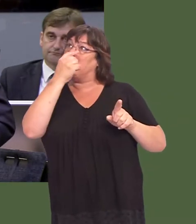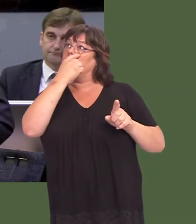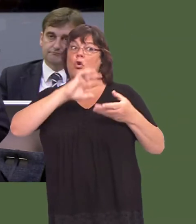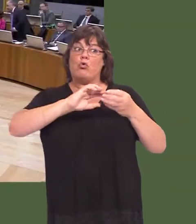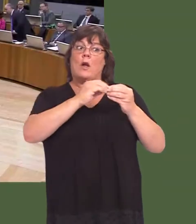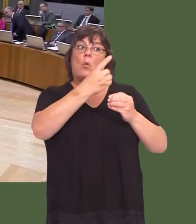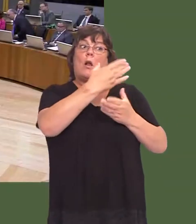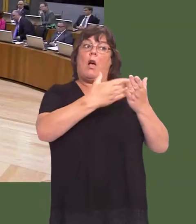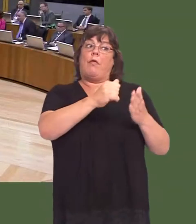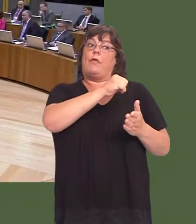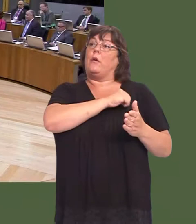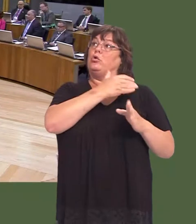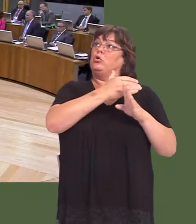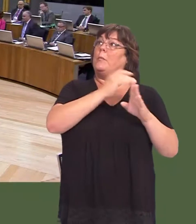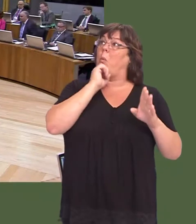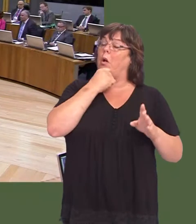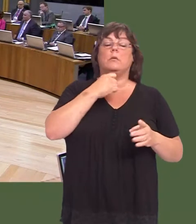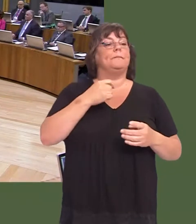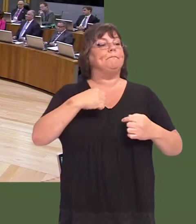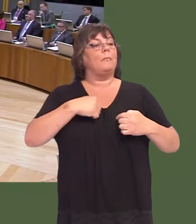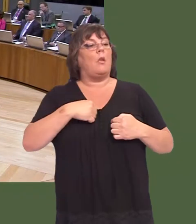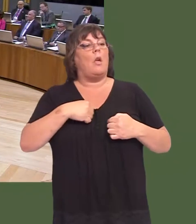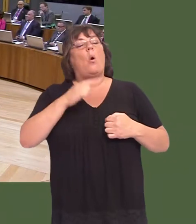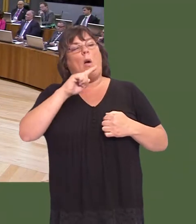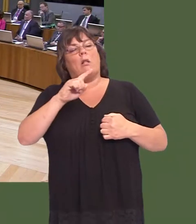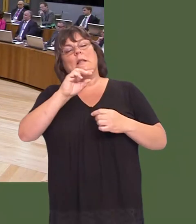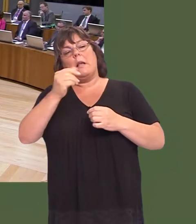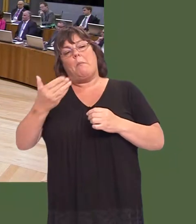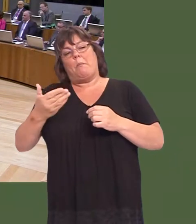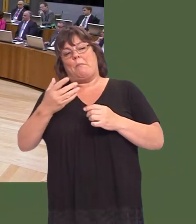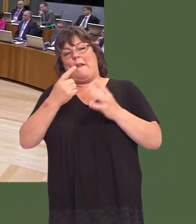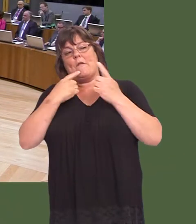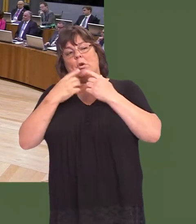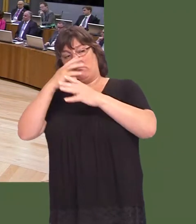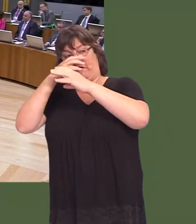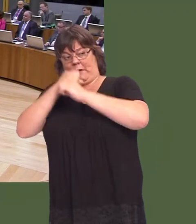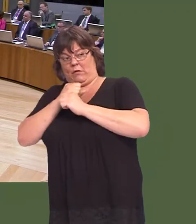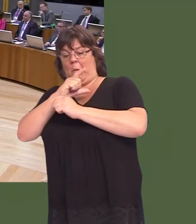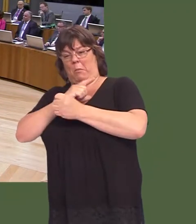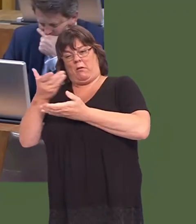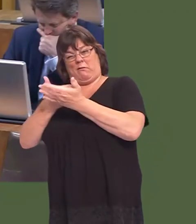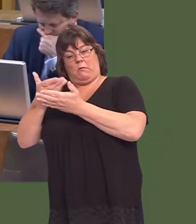Carwyn Jones: We will make available all that can be made available, subject to commercial confidentiality discussions, of course, with other businesses.